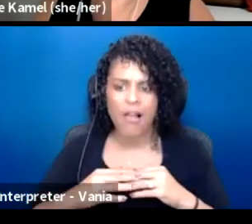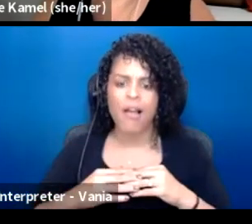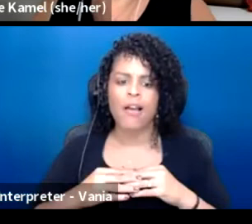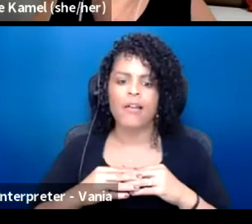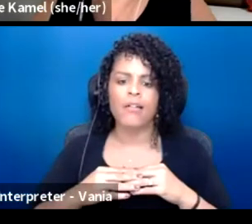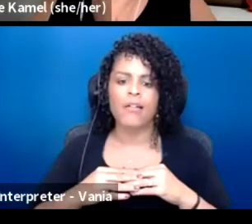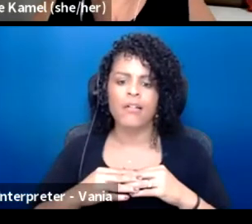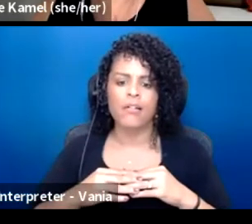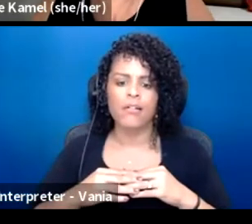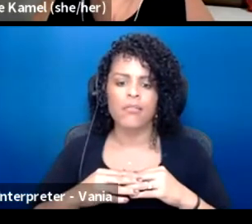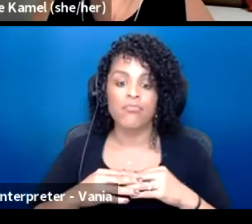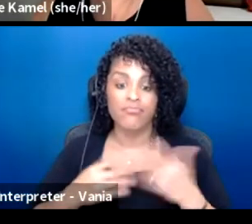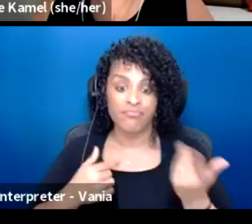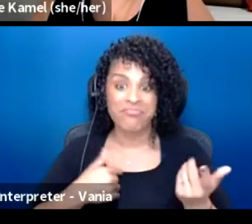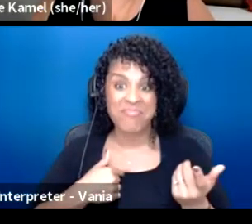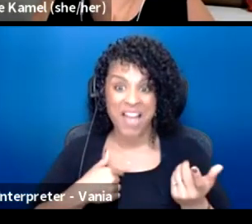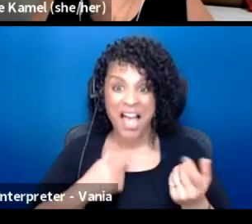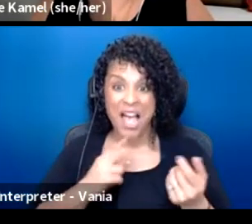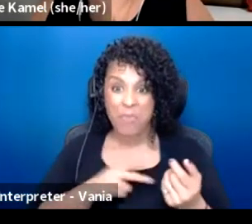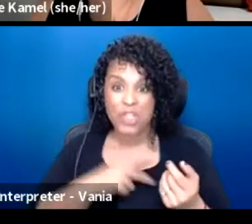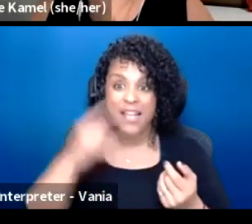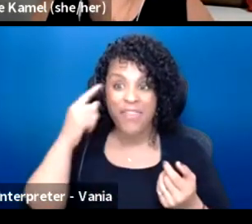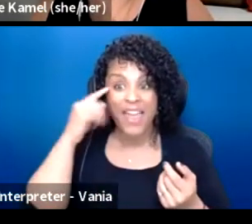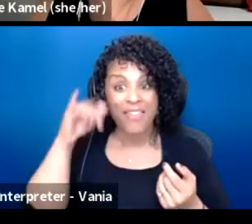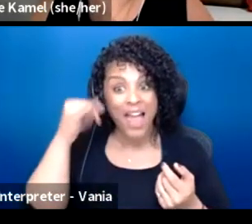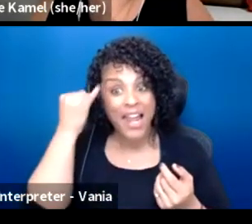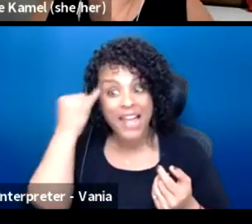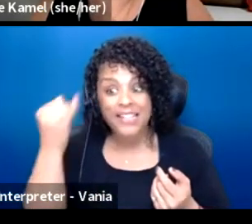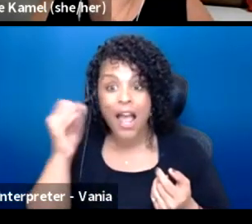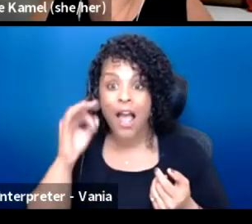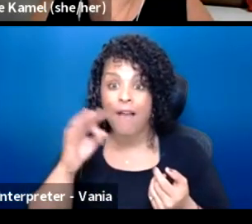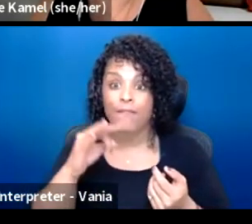And I personally think that the notion of storytelling